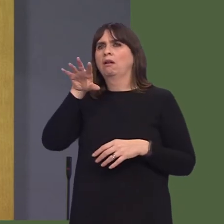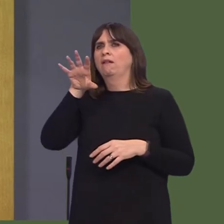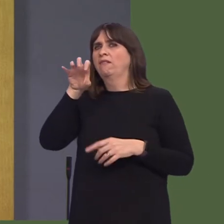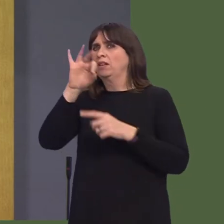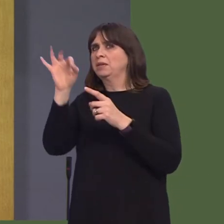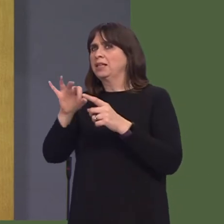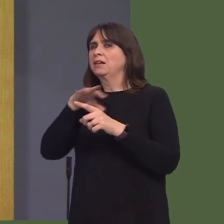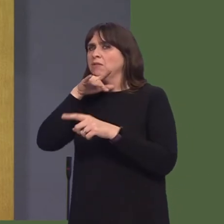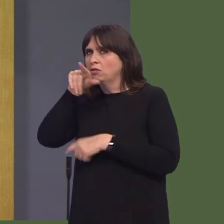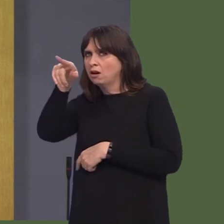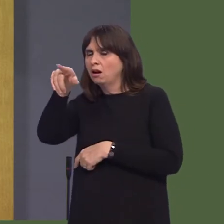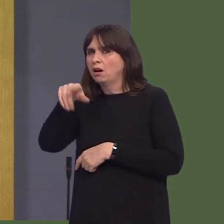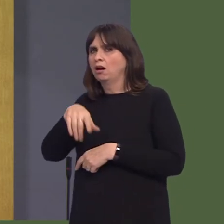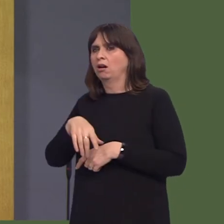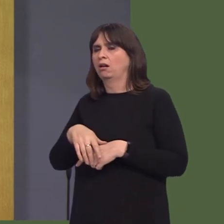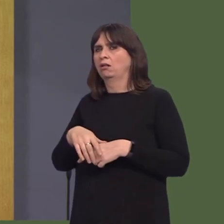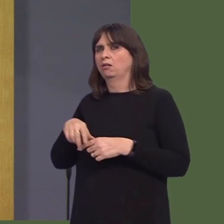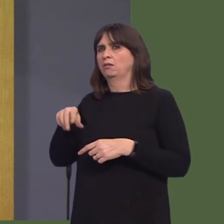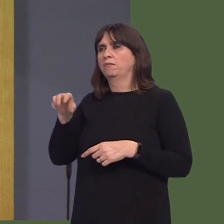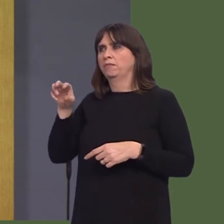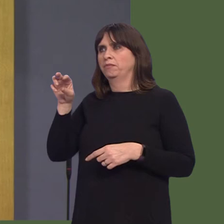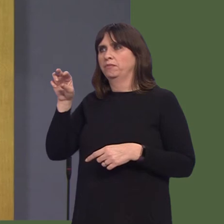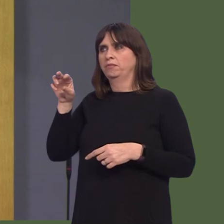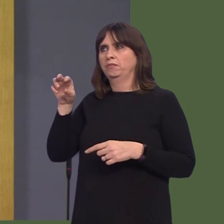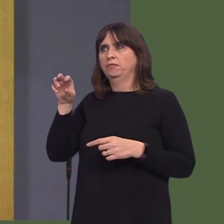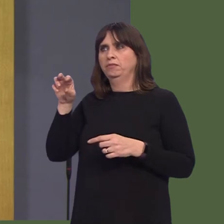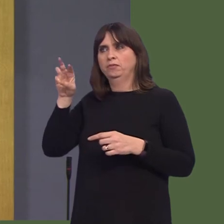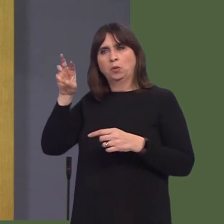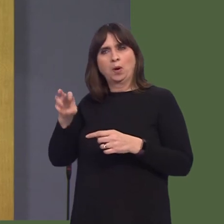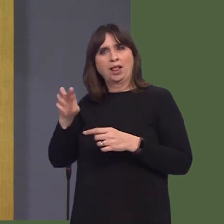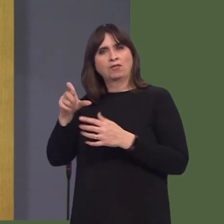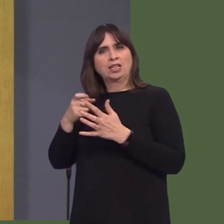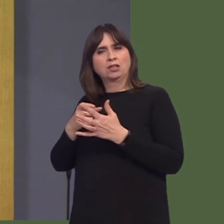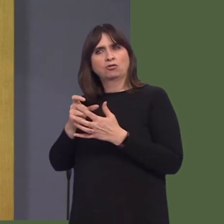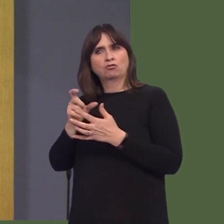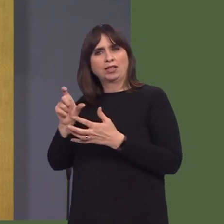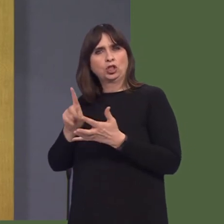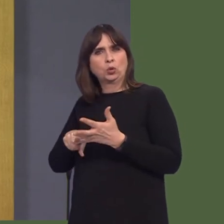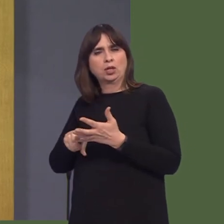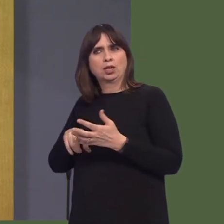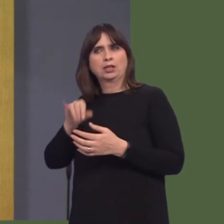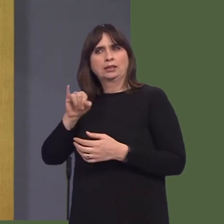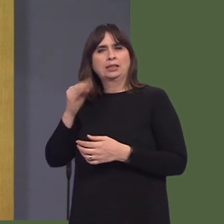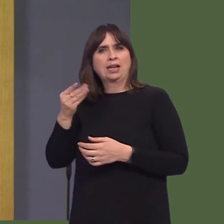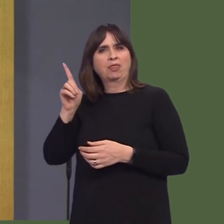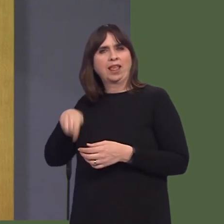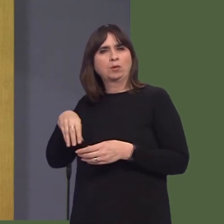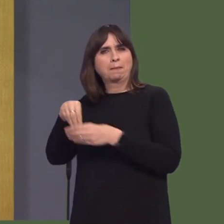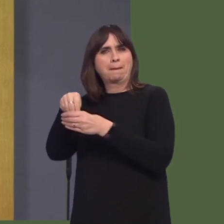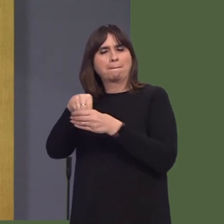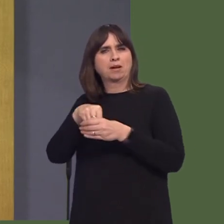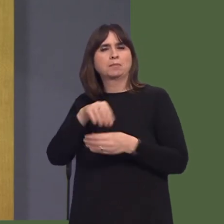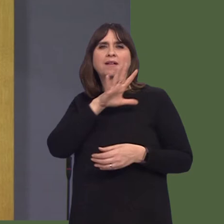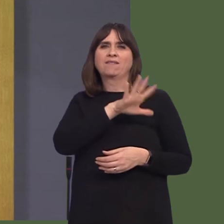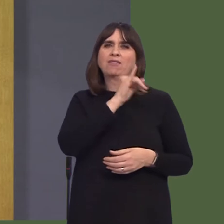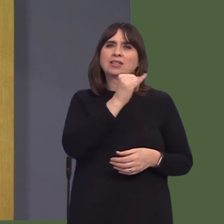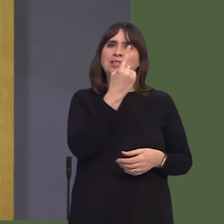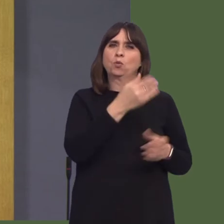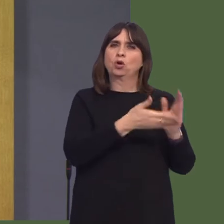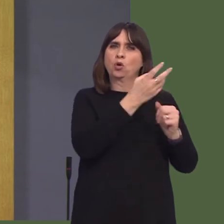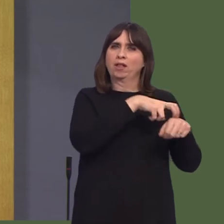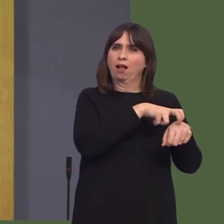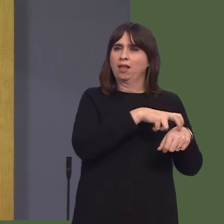Afon Taf in my constituency and I saw, at first hand, the benefits of the investment